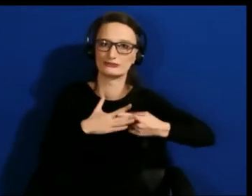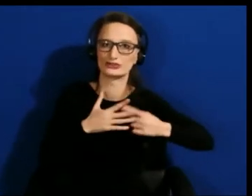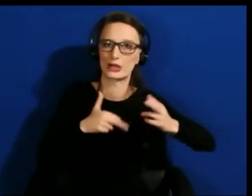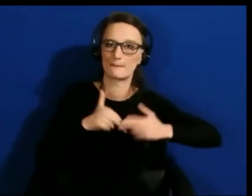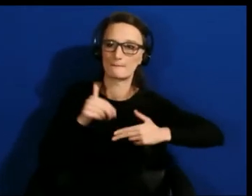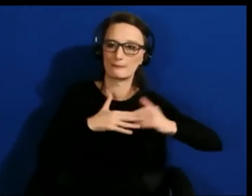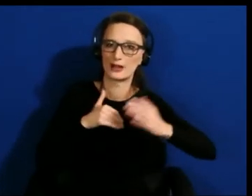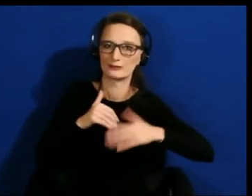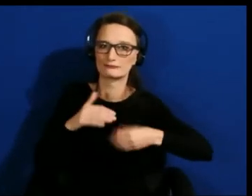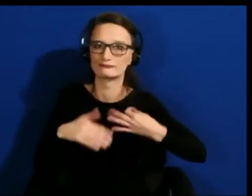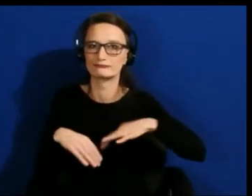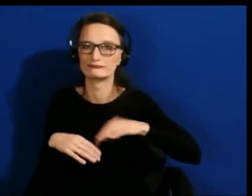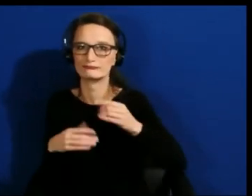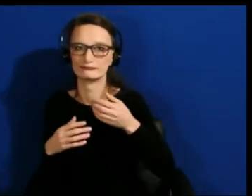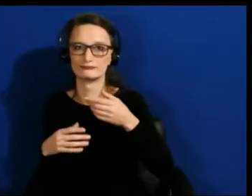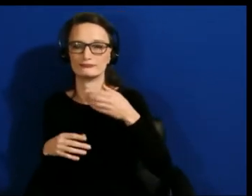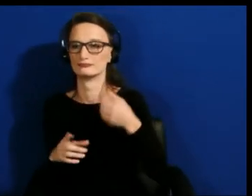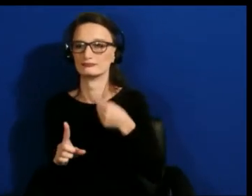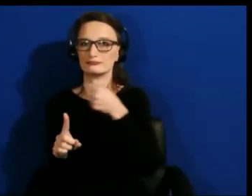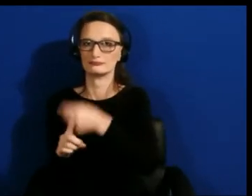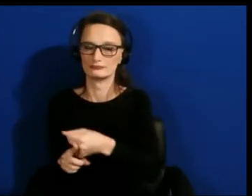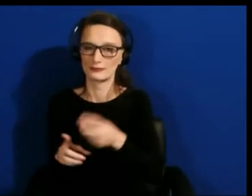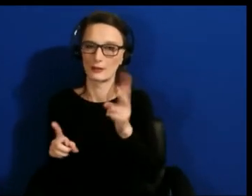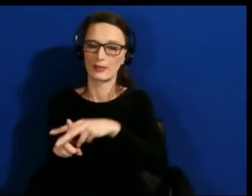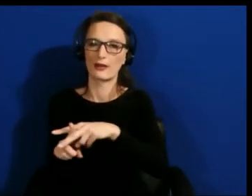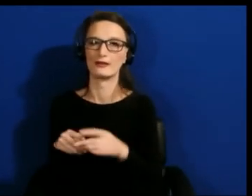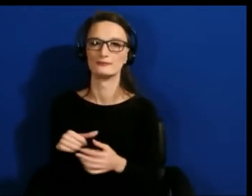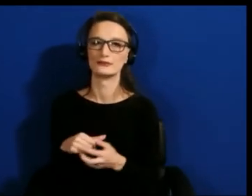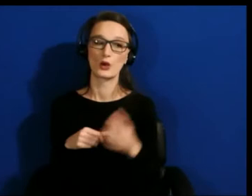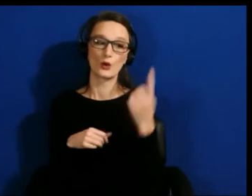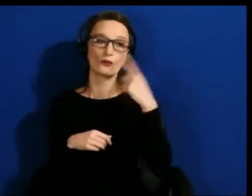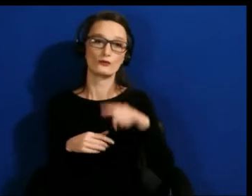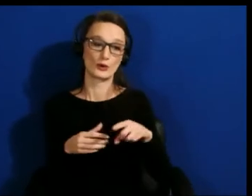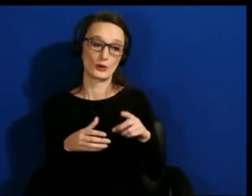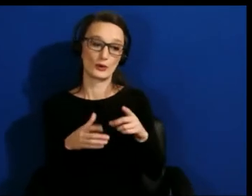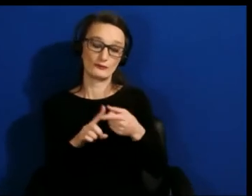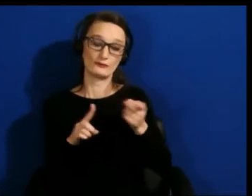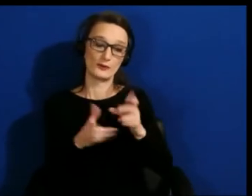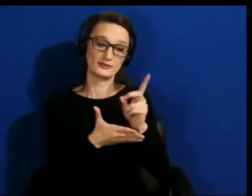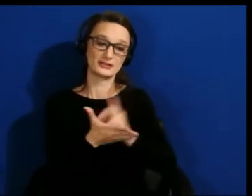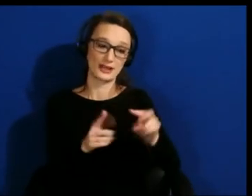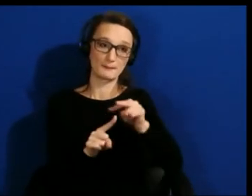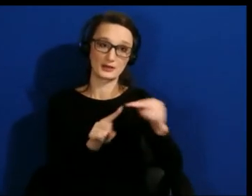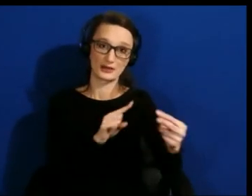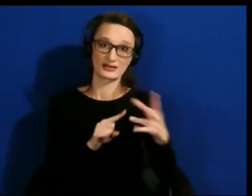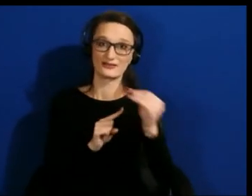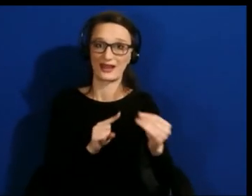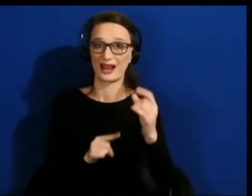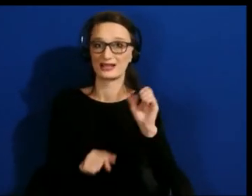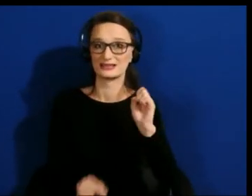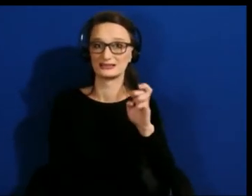So from a design management perspective, I'd like to say that I’m trying to avoid just